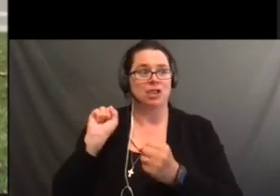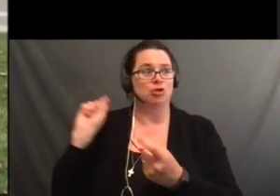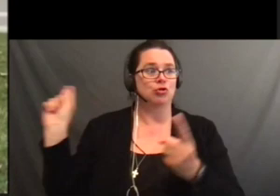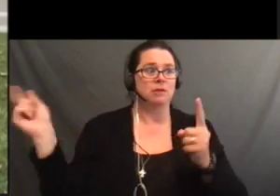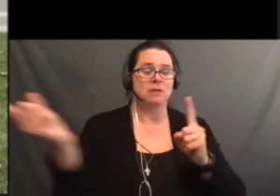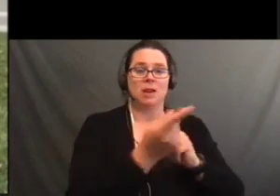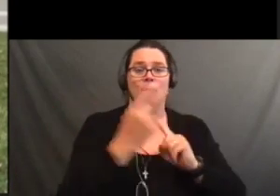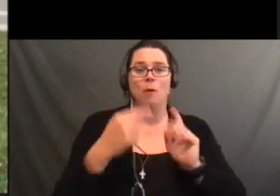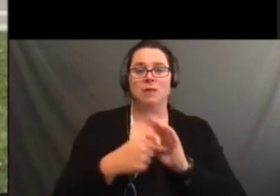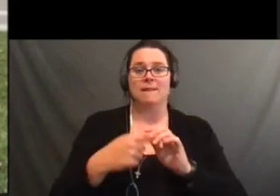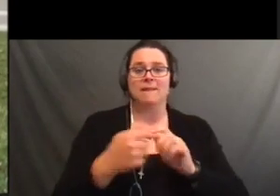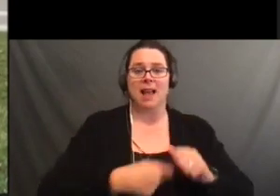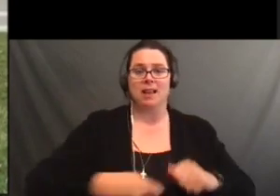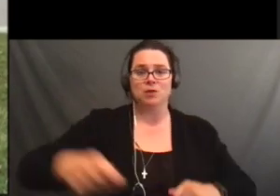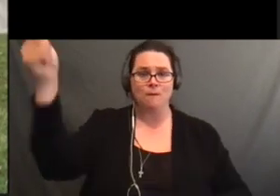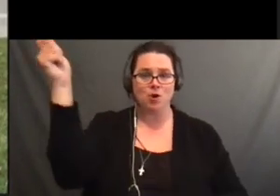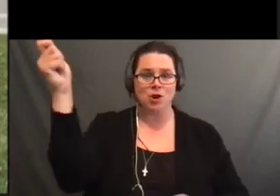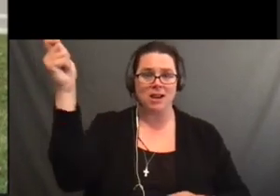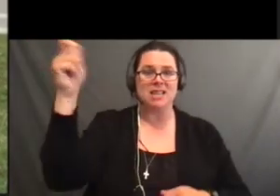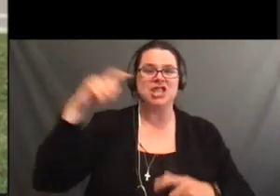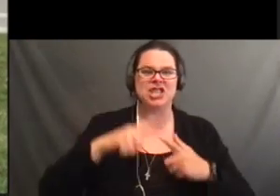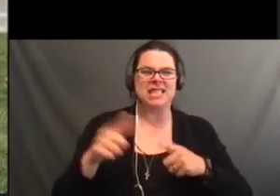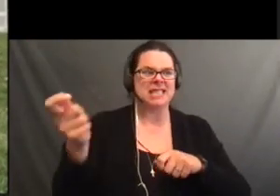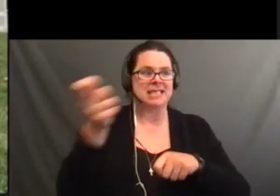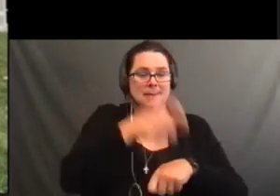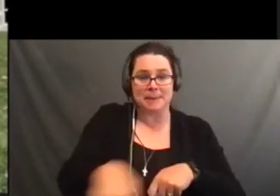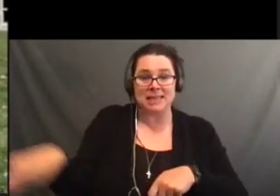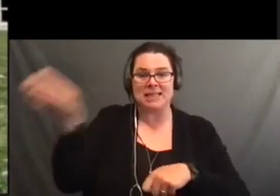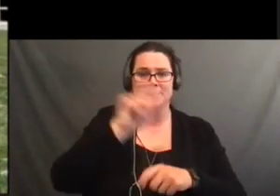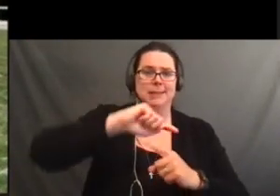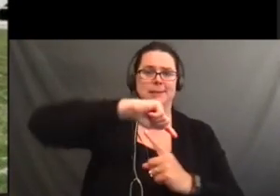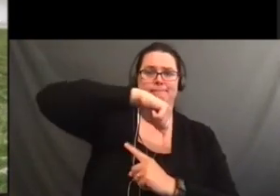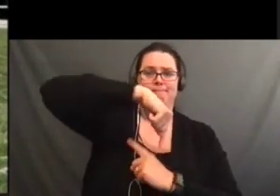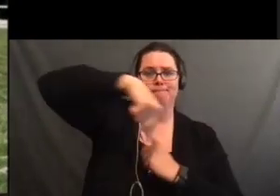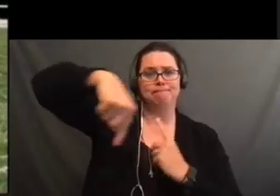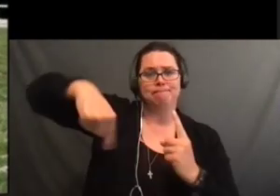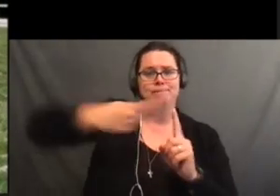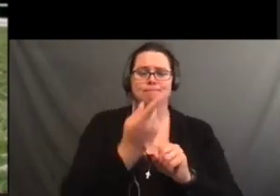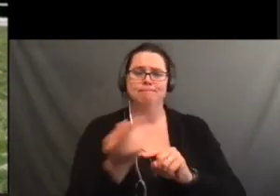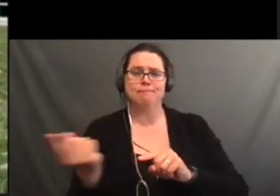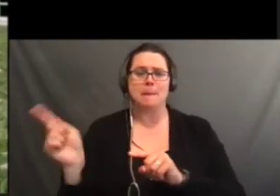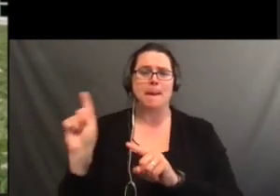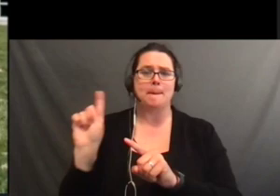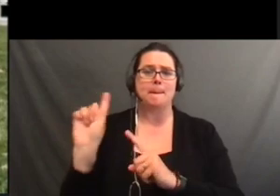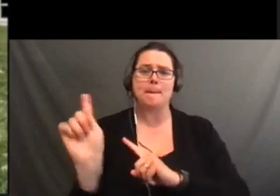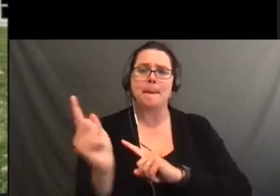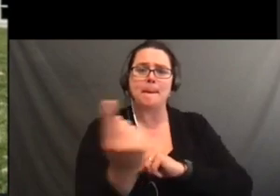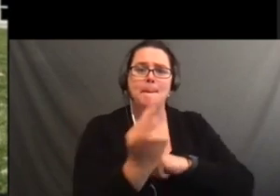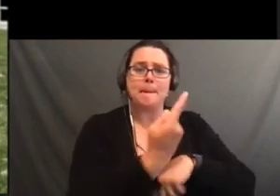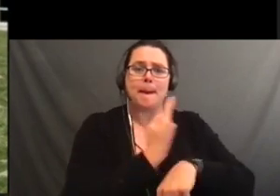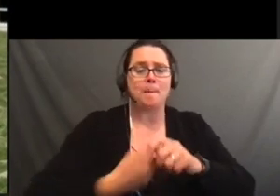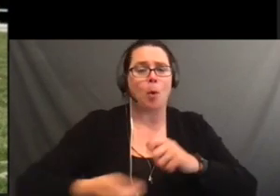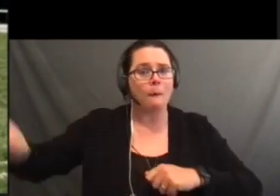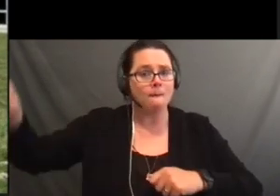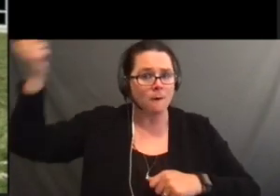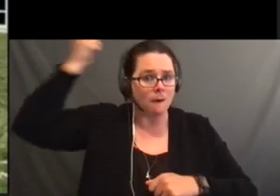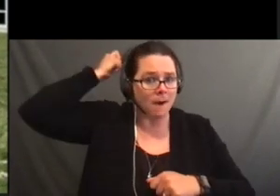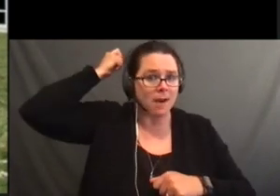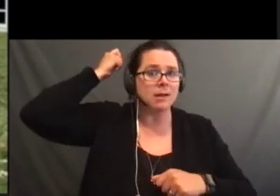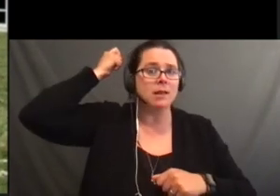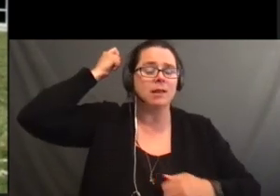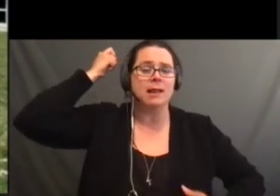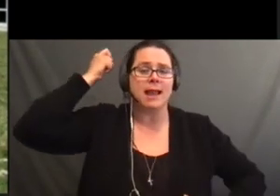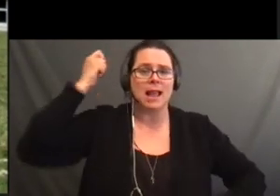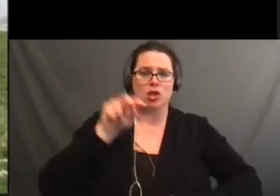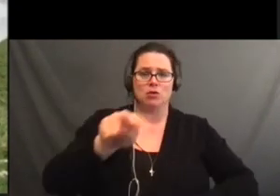that goes by IV Beats and I'm from Minnesota. So this is my processes of making a beat.